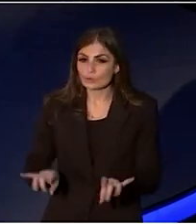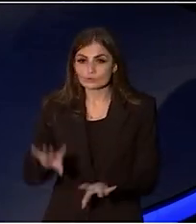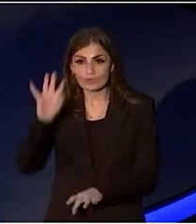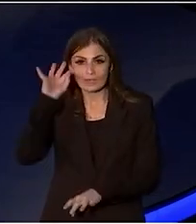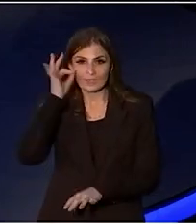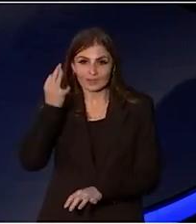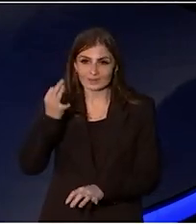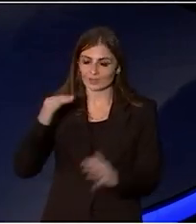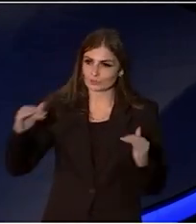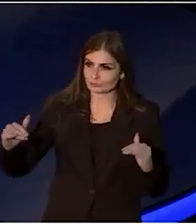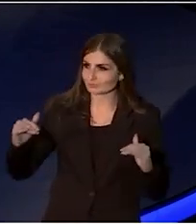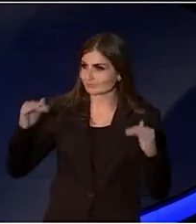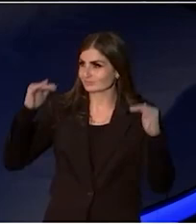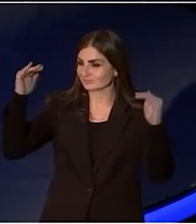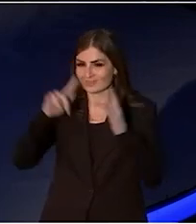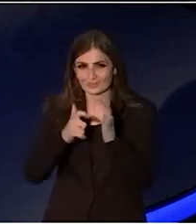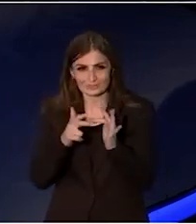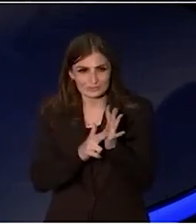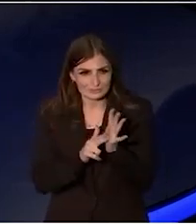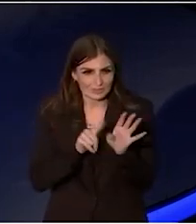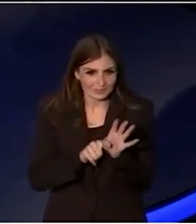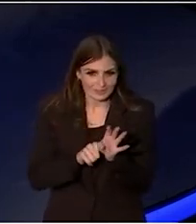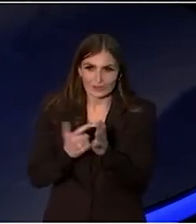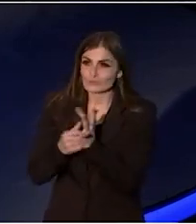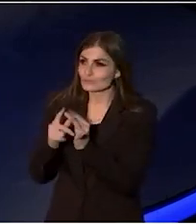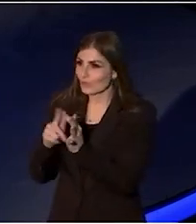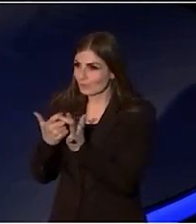here and Jenny Bott, Michael Lynch and Rupert Myer.